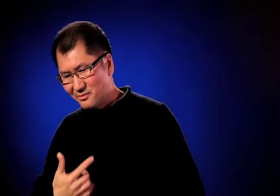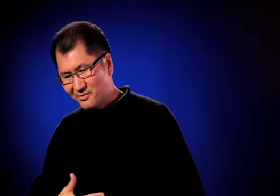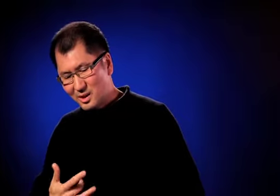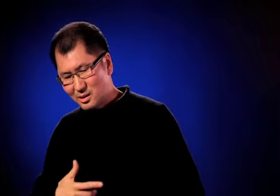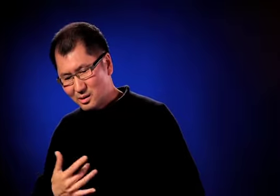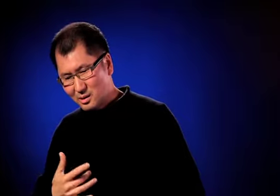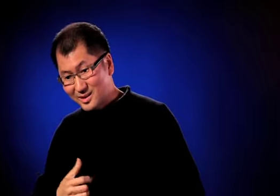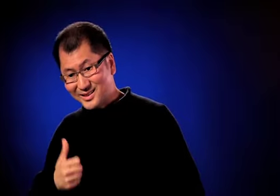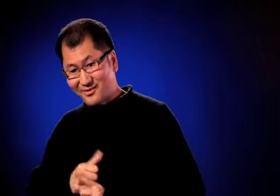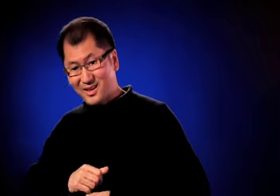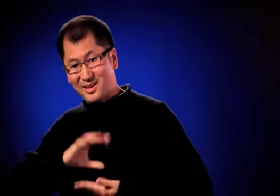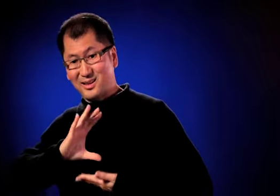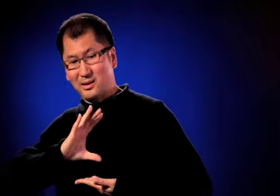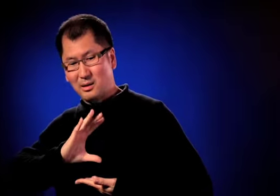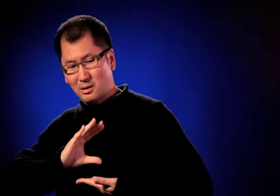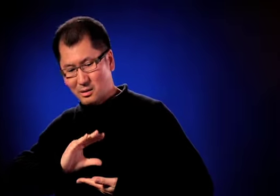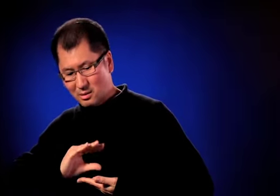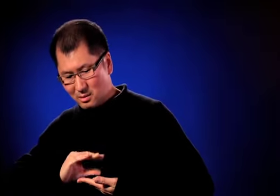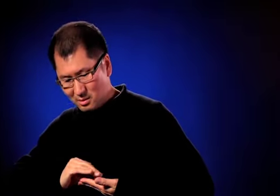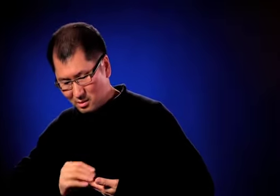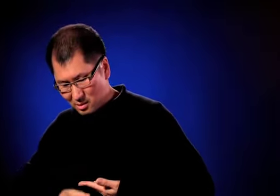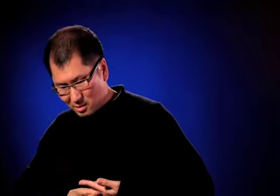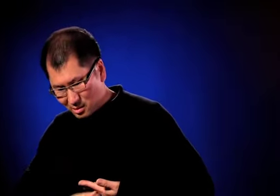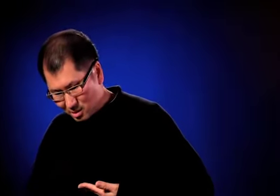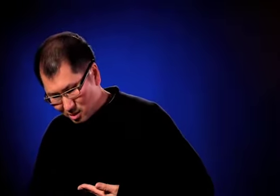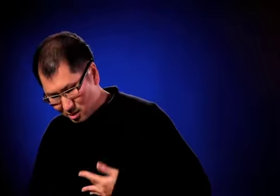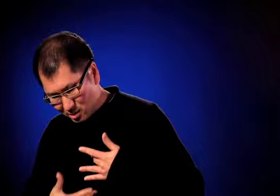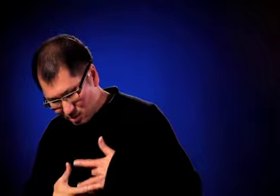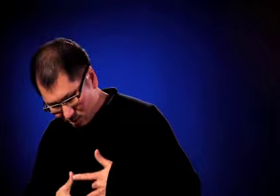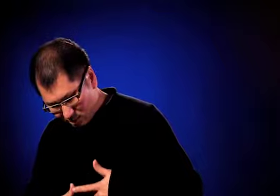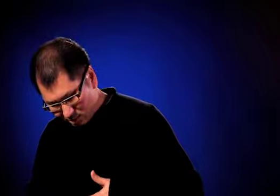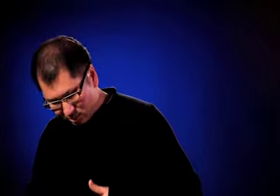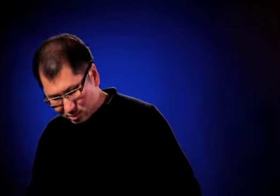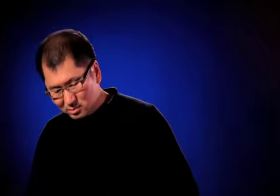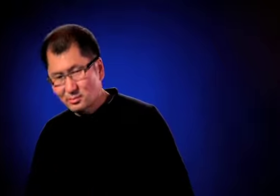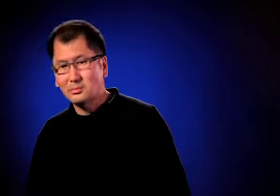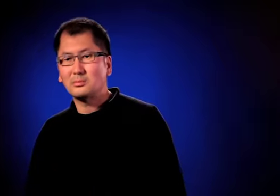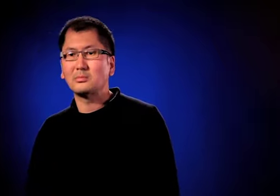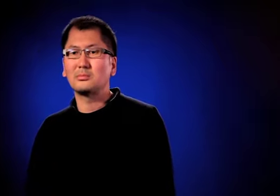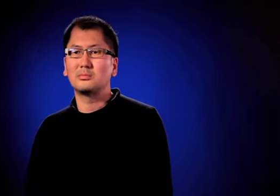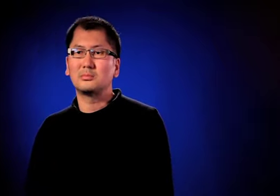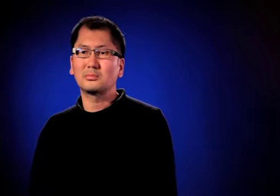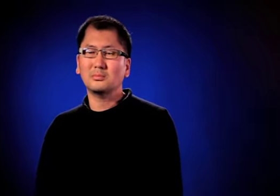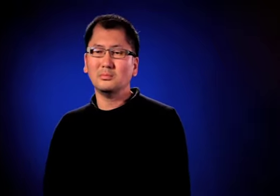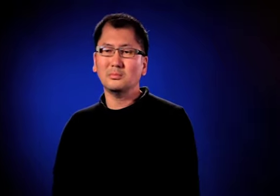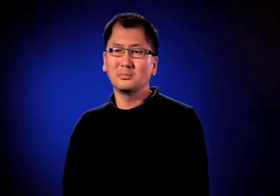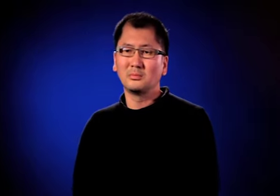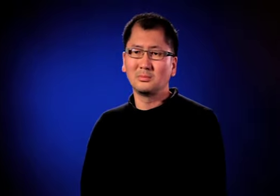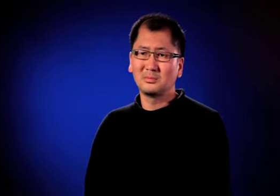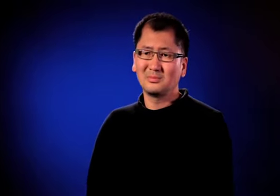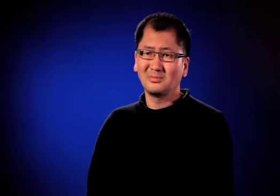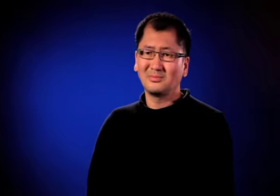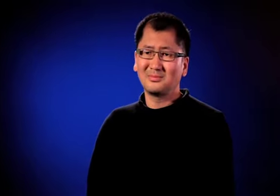I felt the destruction of my self-worth.